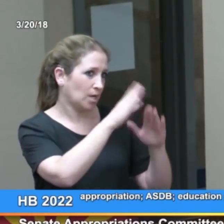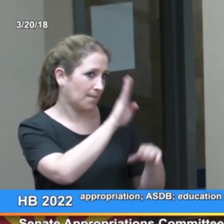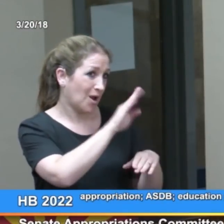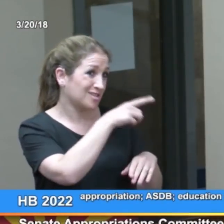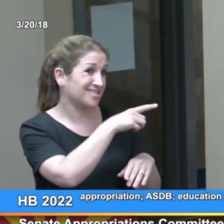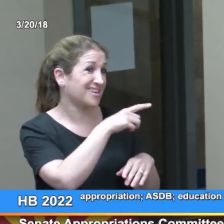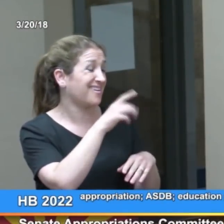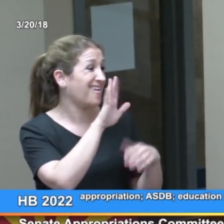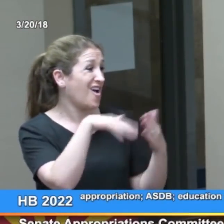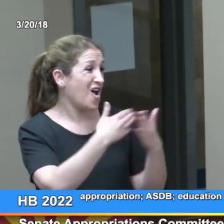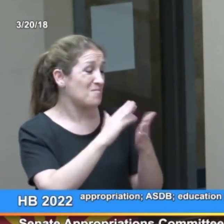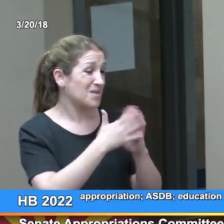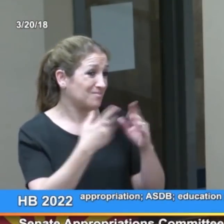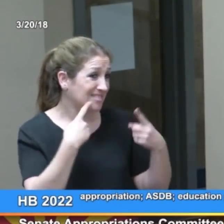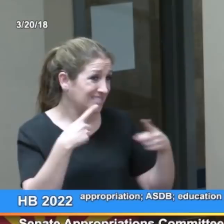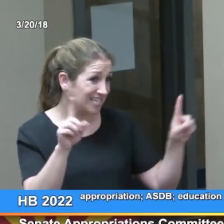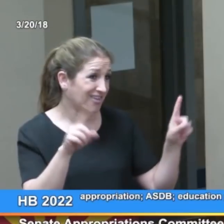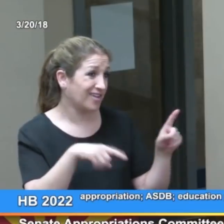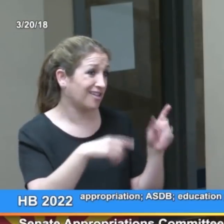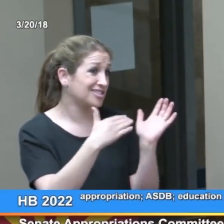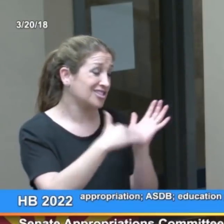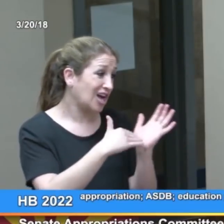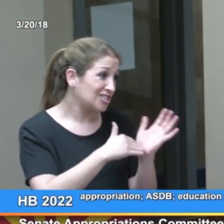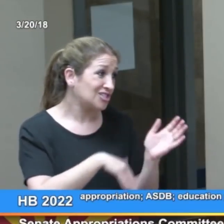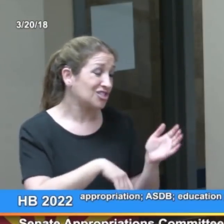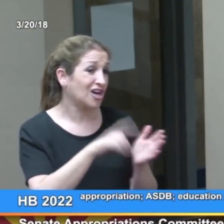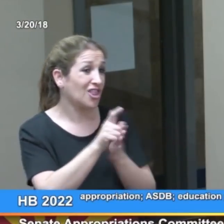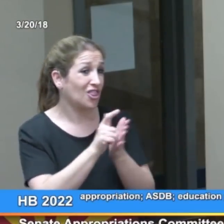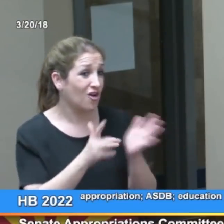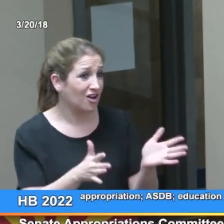I know in the community in Boston are successful.